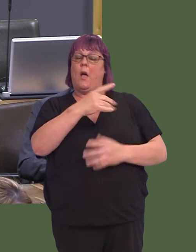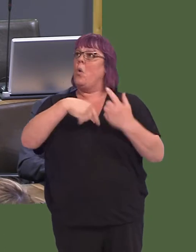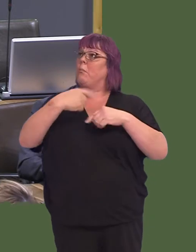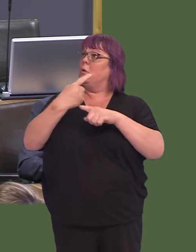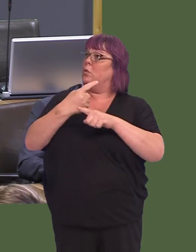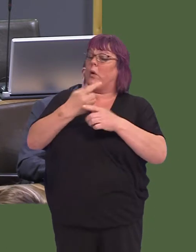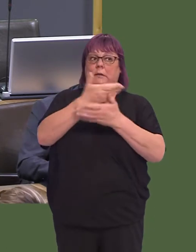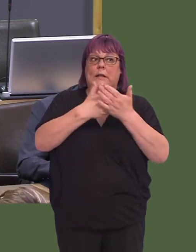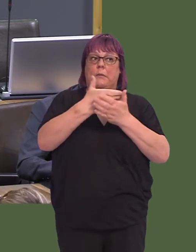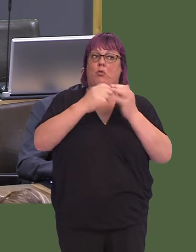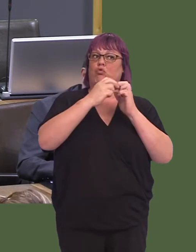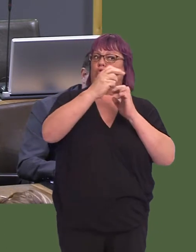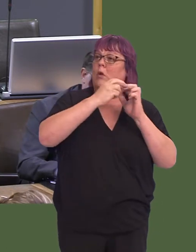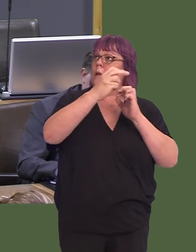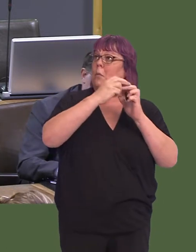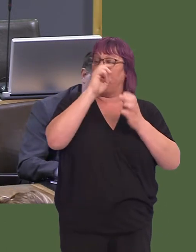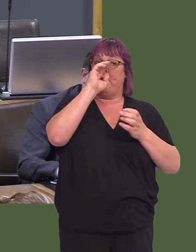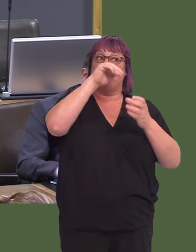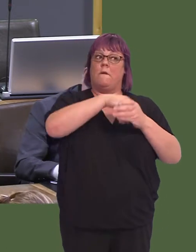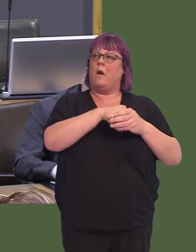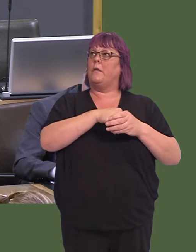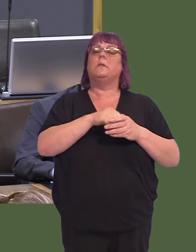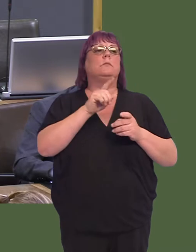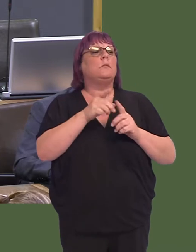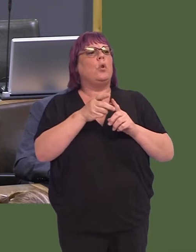us have been speaking about transport potentially being an additional aspect of it.